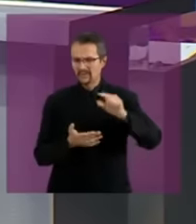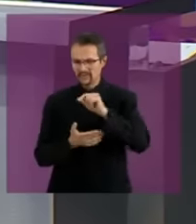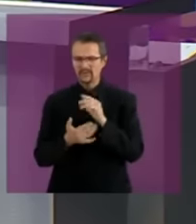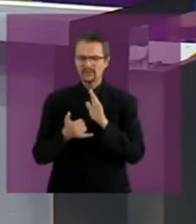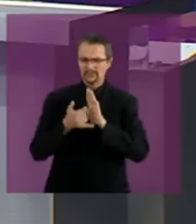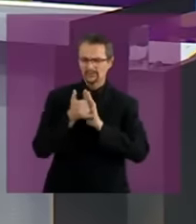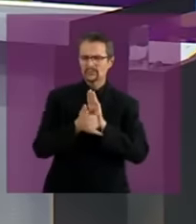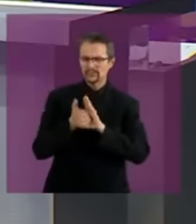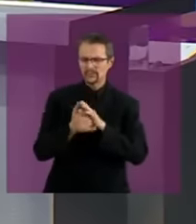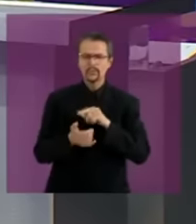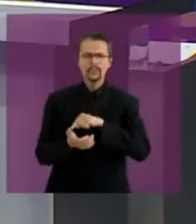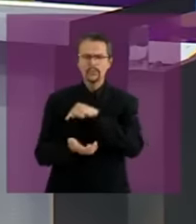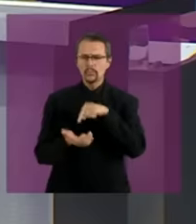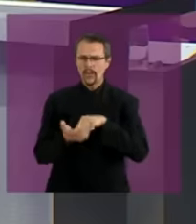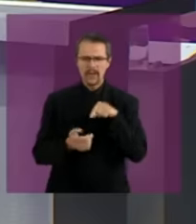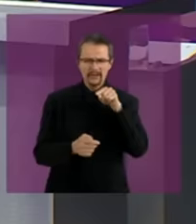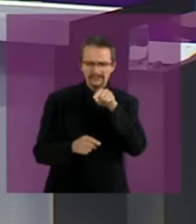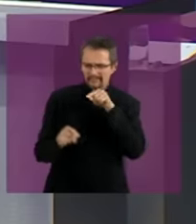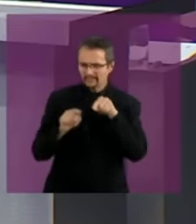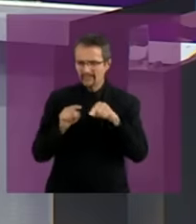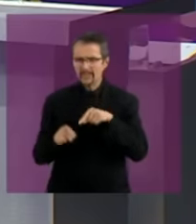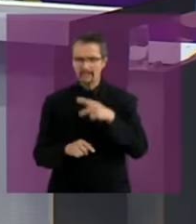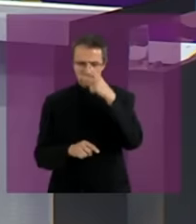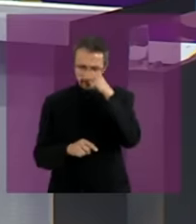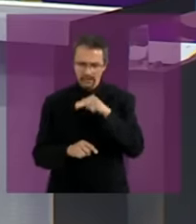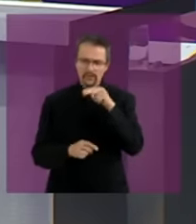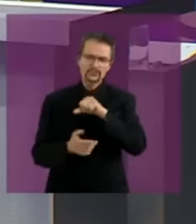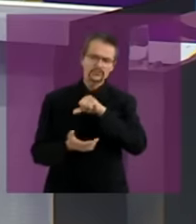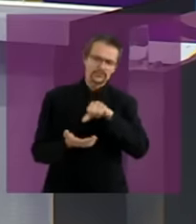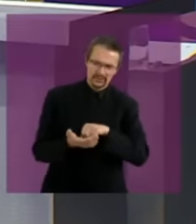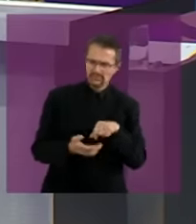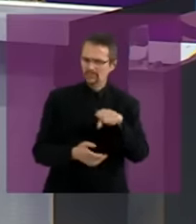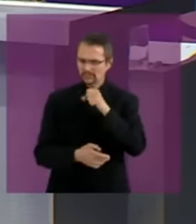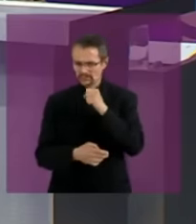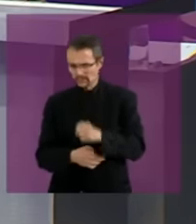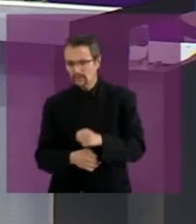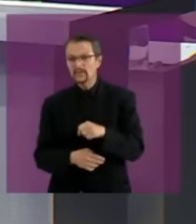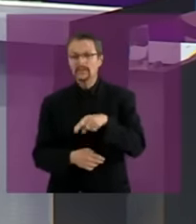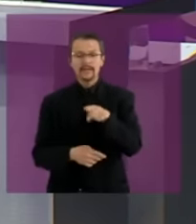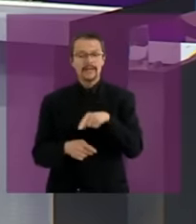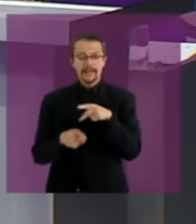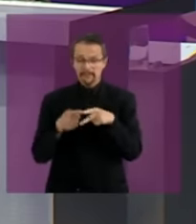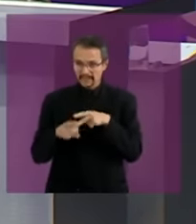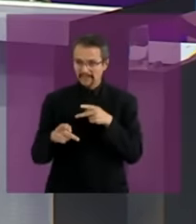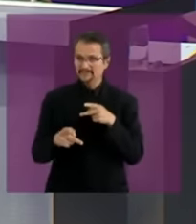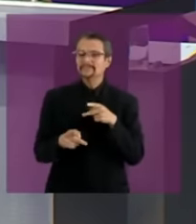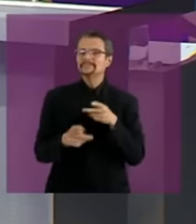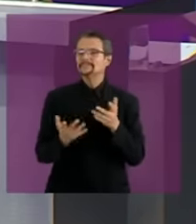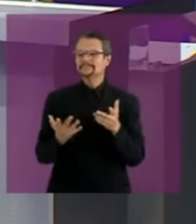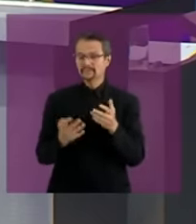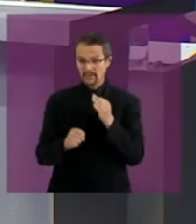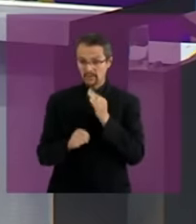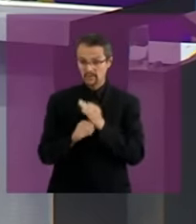of the country questions from the North, the center and the South we begin this block two of questions with